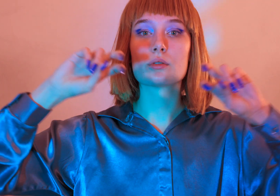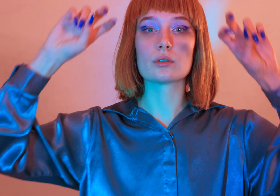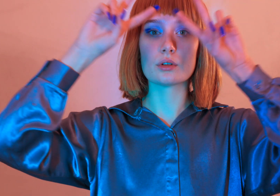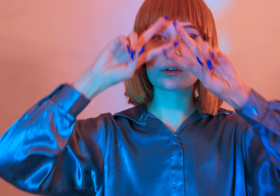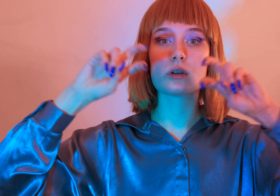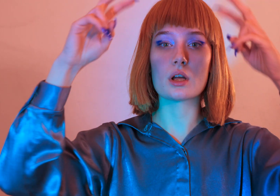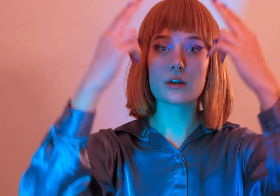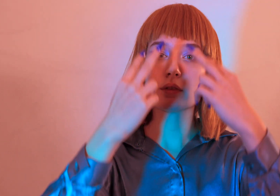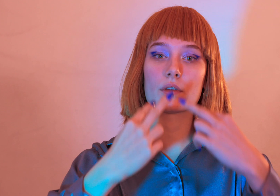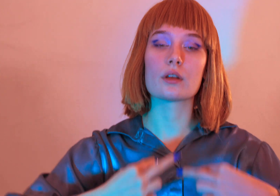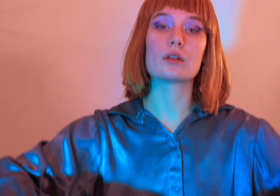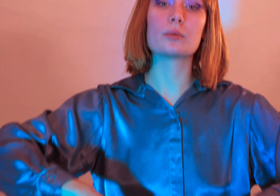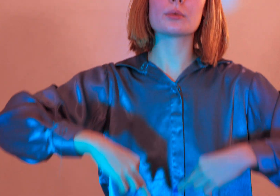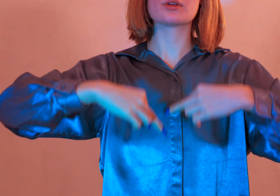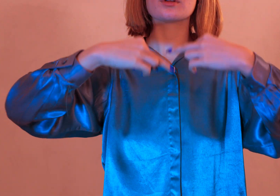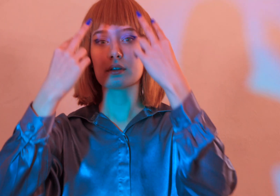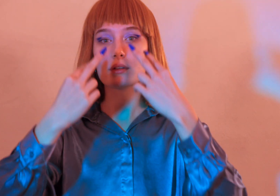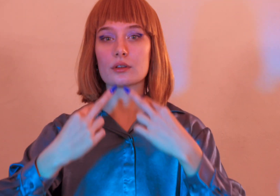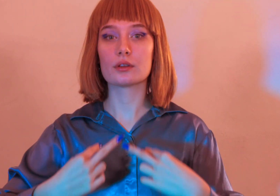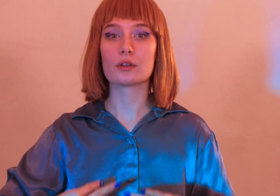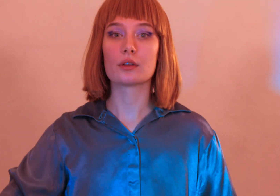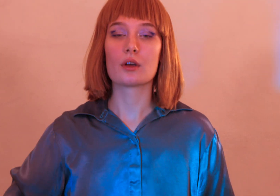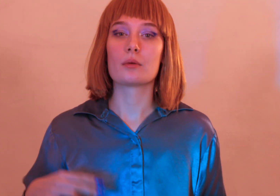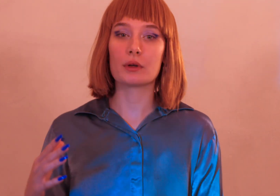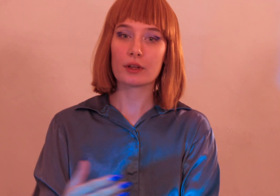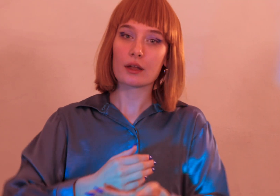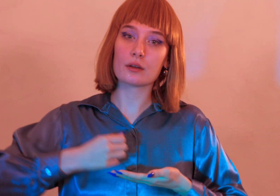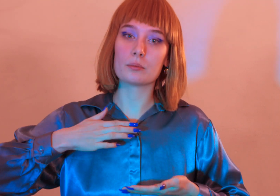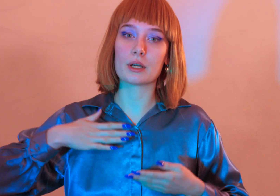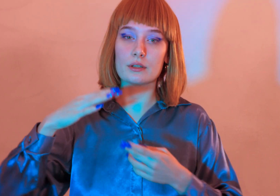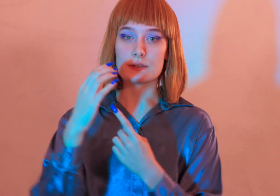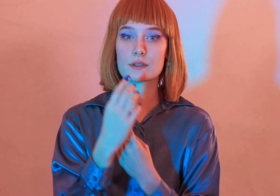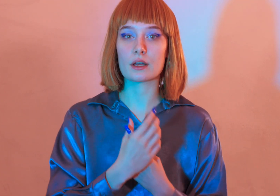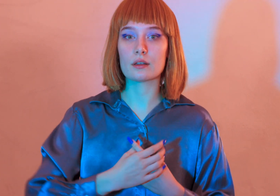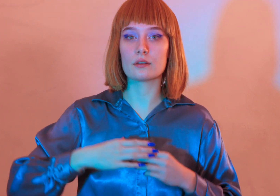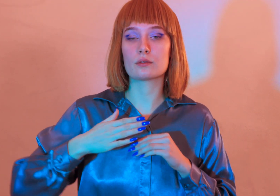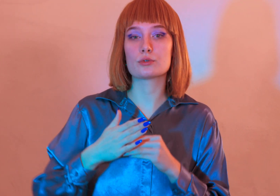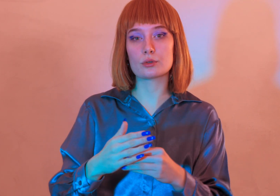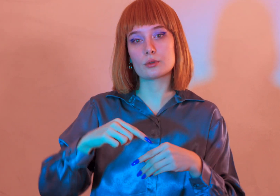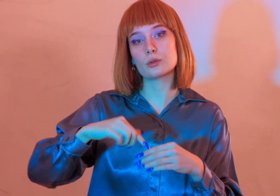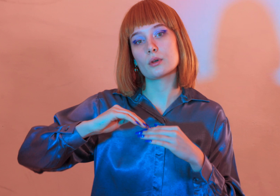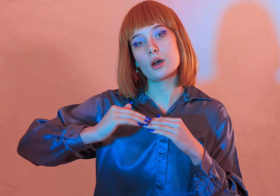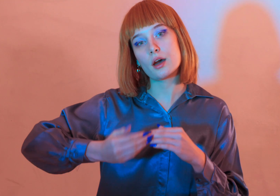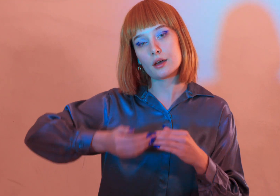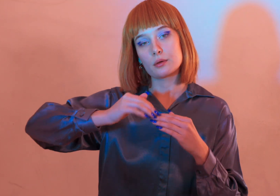you've got those critical eyes on me but i've gathered my disguise i'll show you